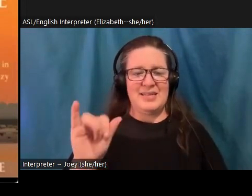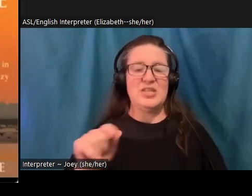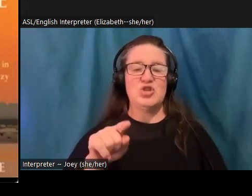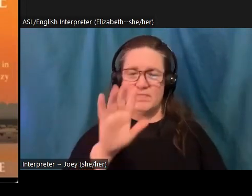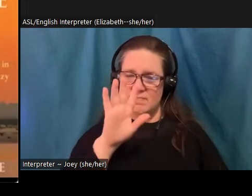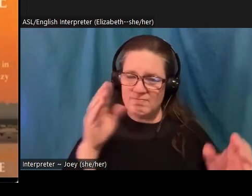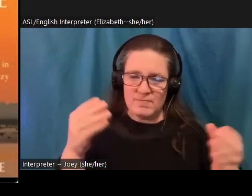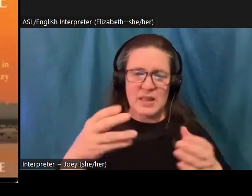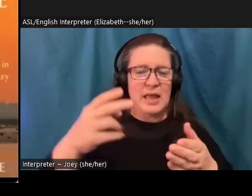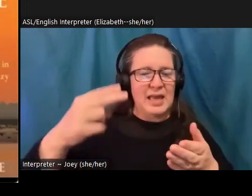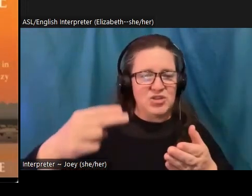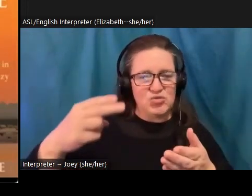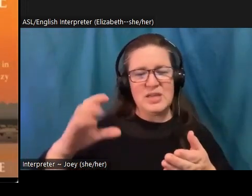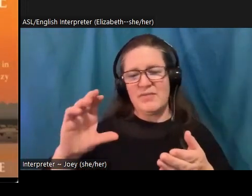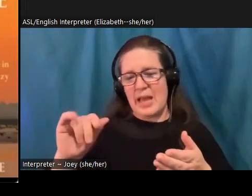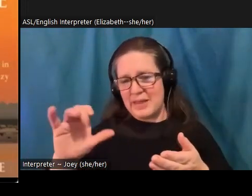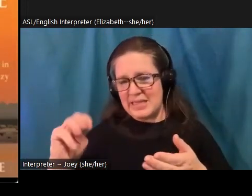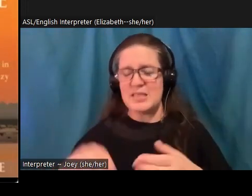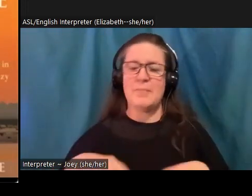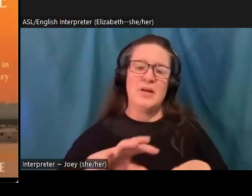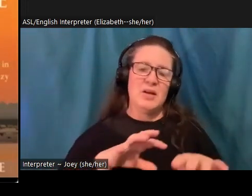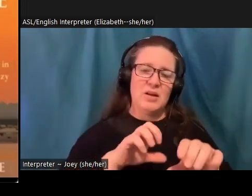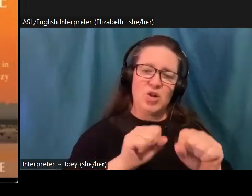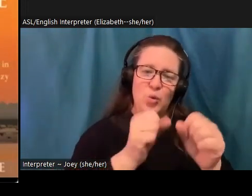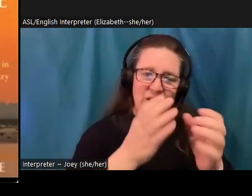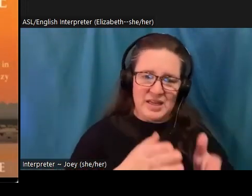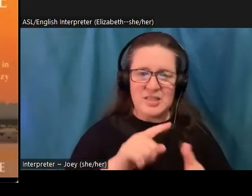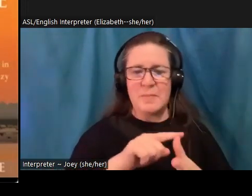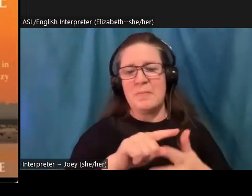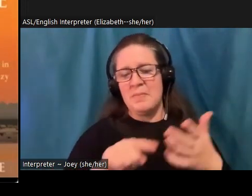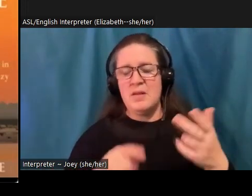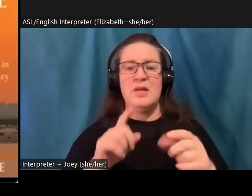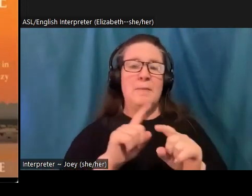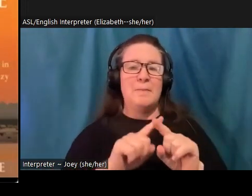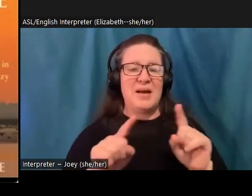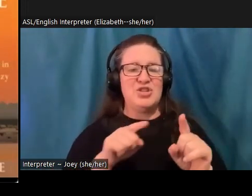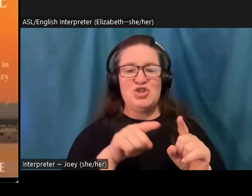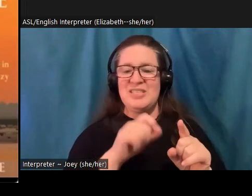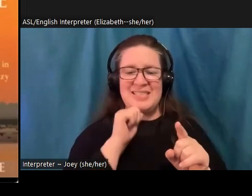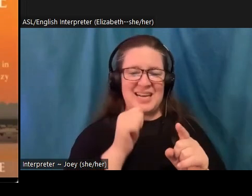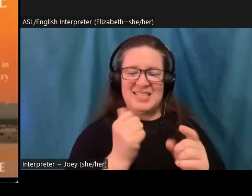interestingly enough, as much as she will address that, in her book, she does not specifically recommend that that's the